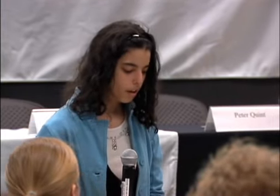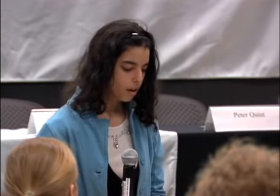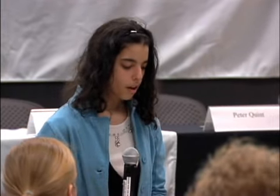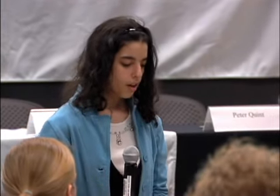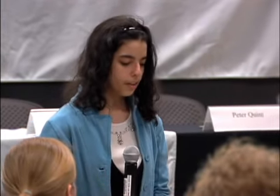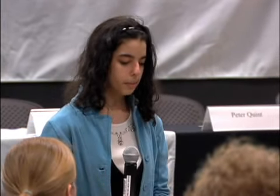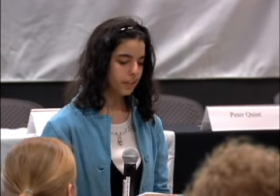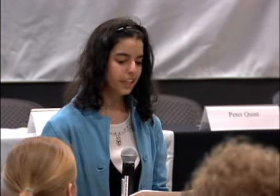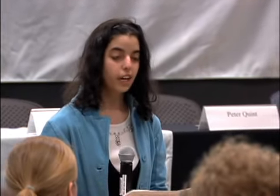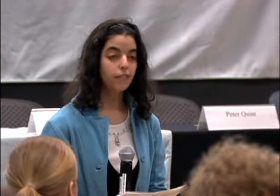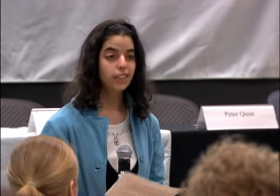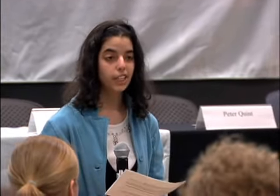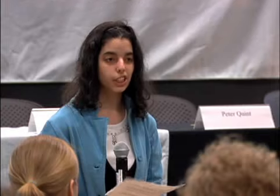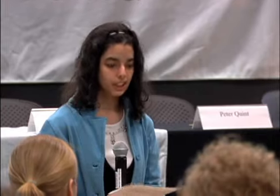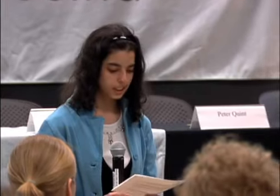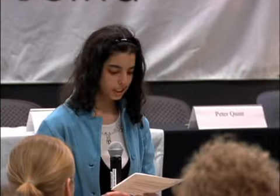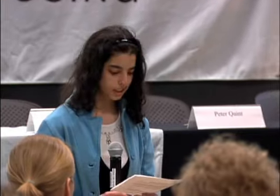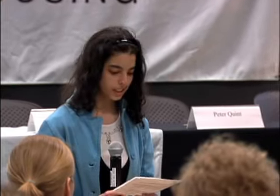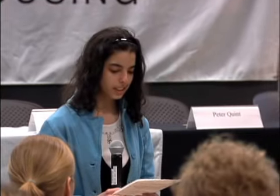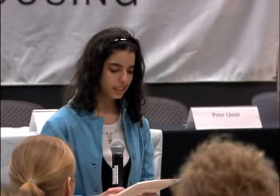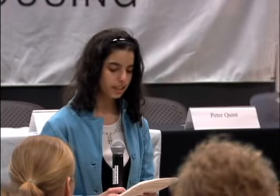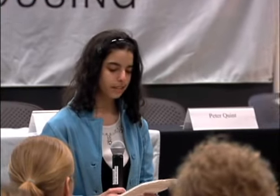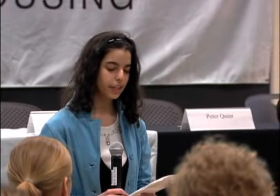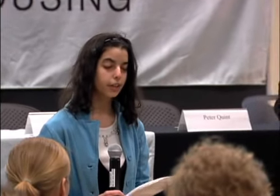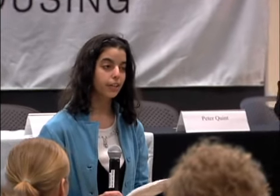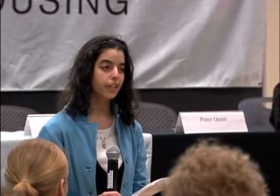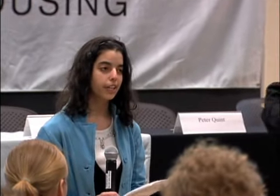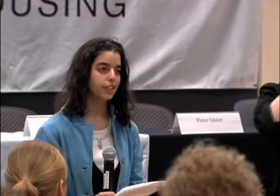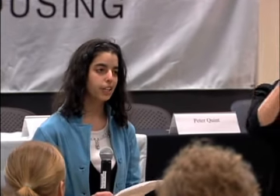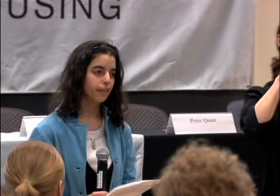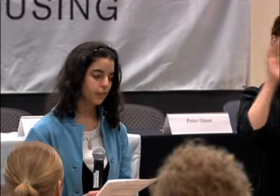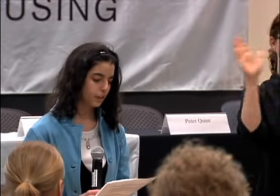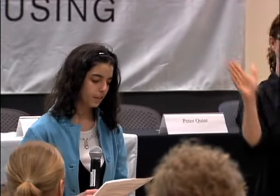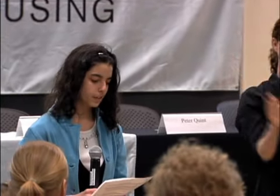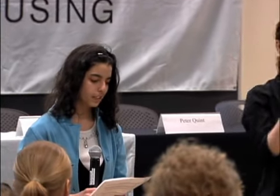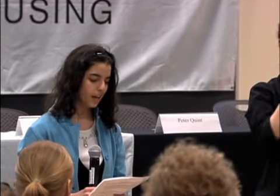THE COMMUNITY CONVERSATIONS SERIES IS A LIVING AND LEARNING INITIATIVE